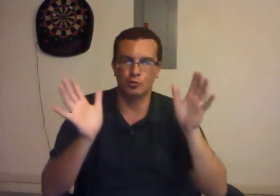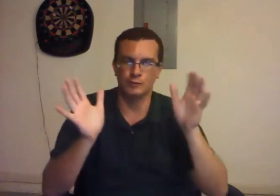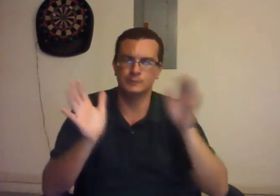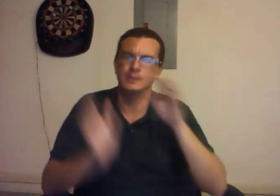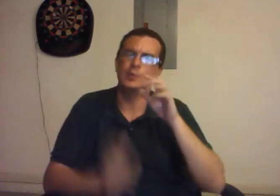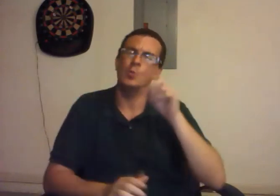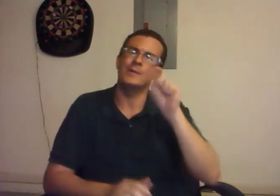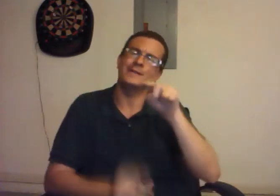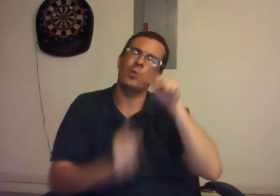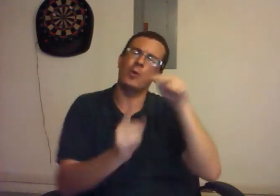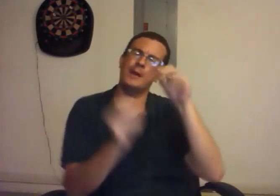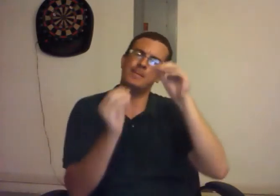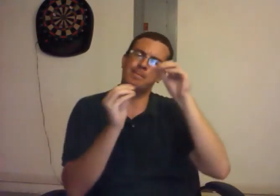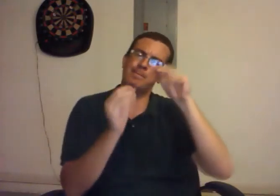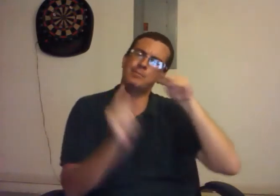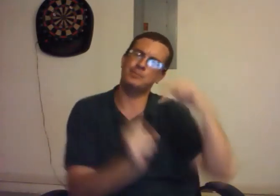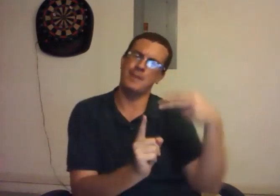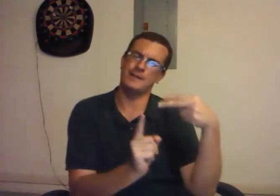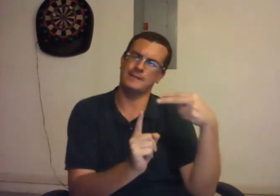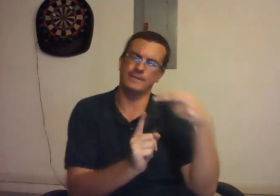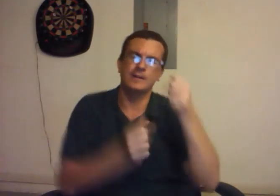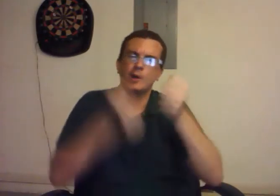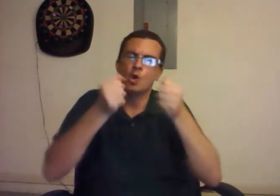So we need to look at this in perspective.